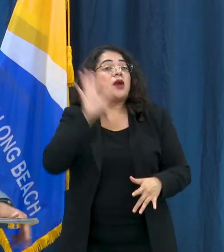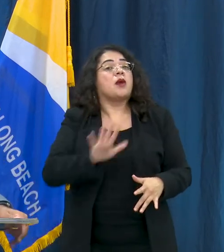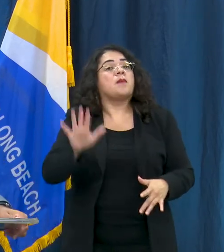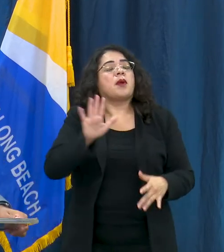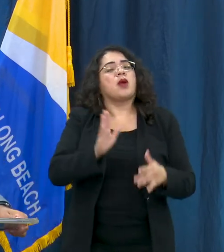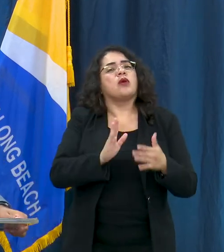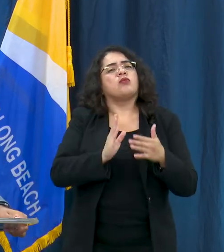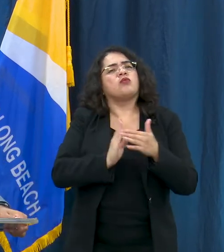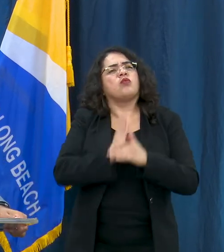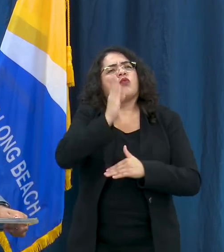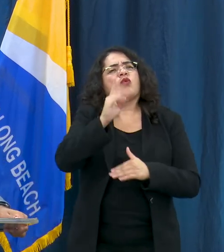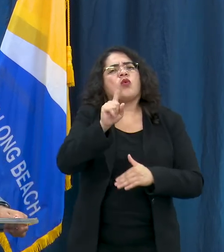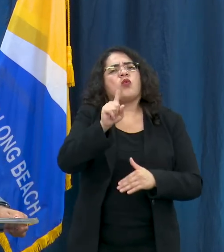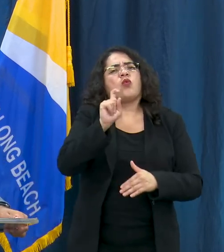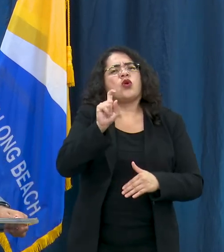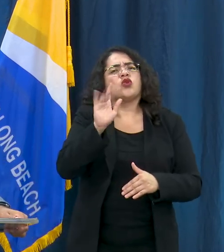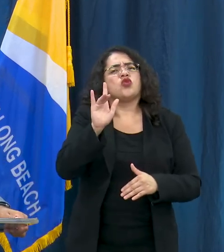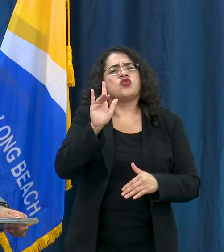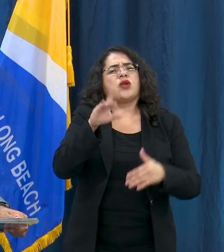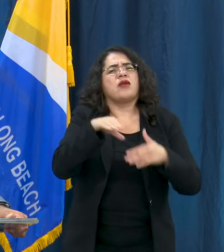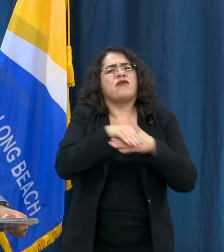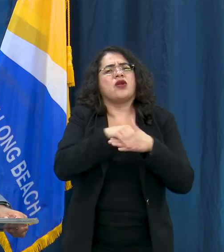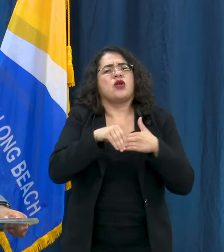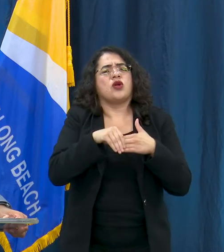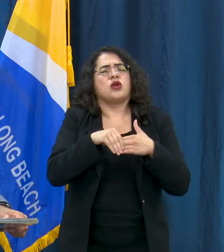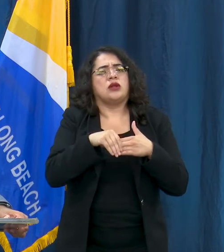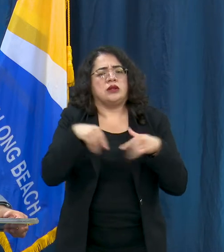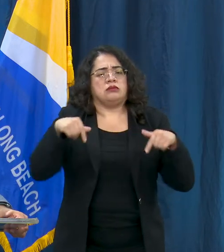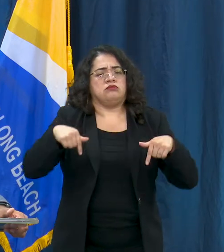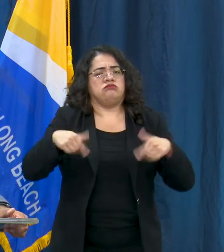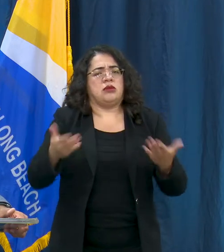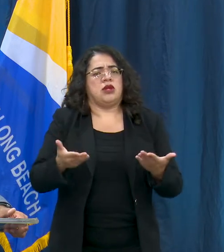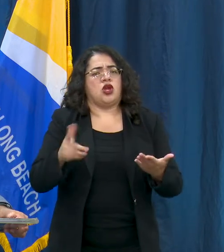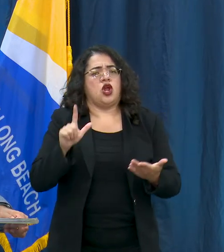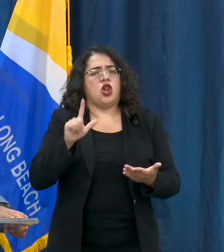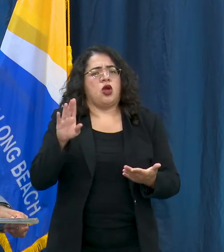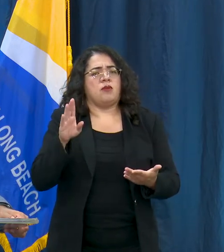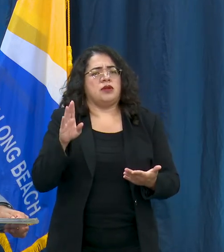in Long Beach even just last year. We're